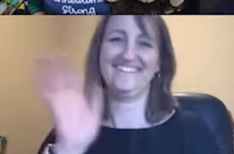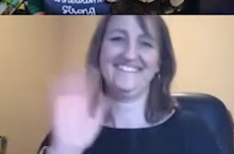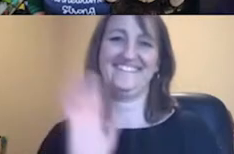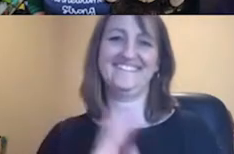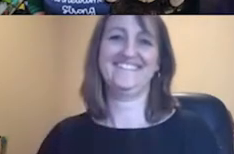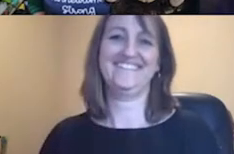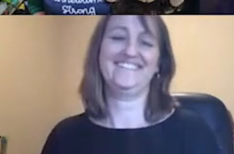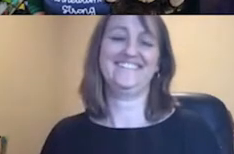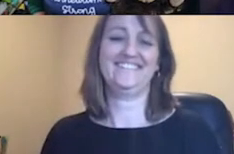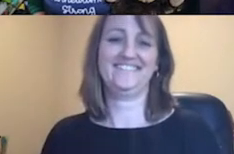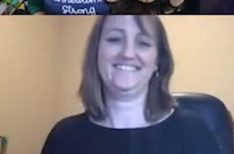There were some.